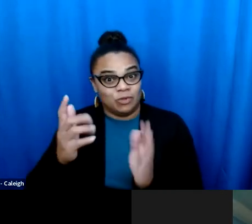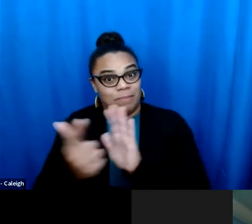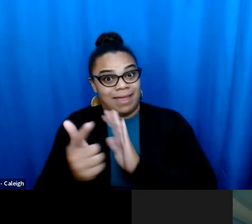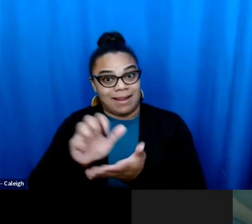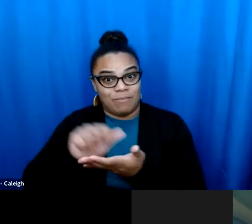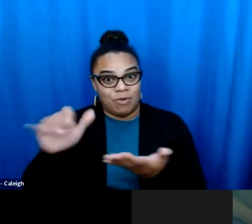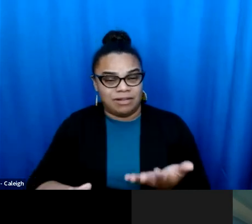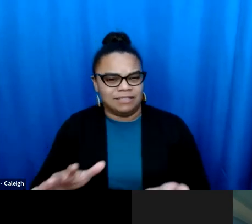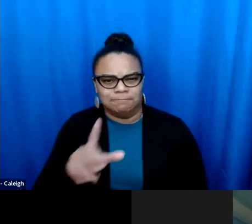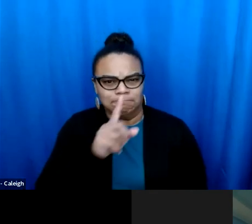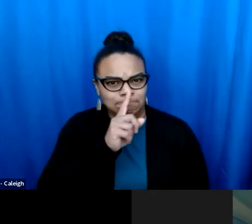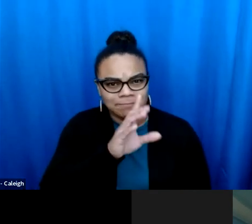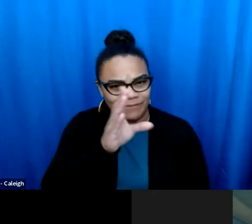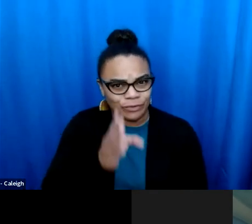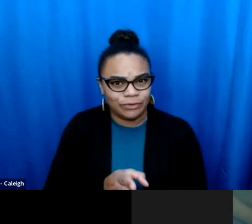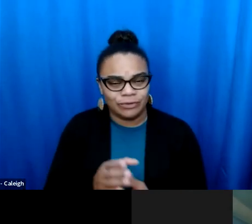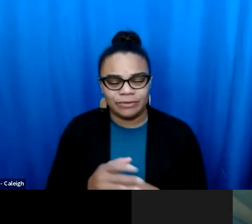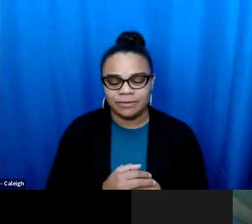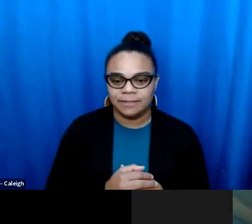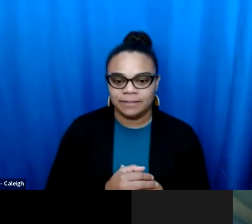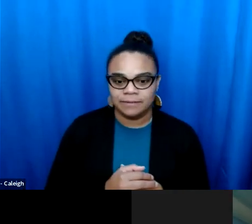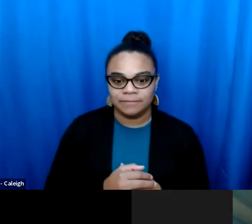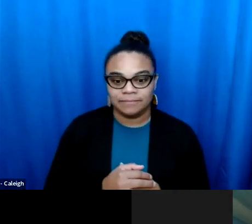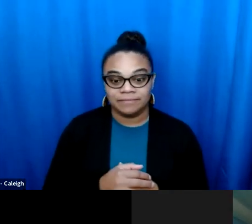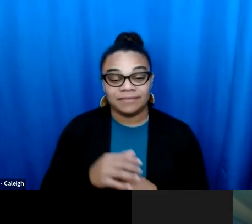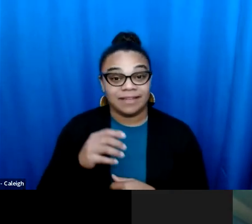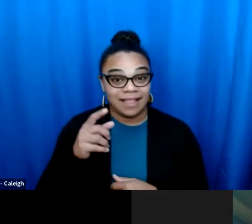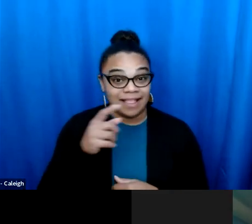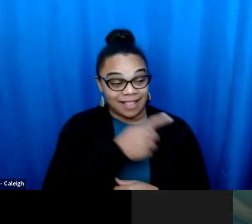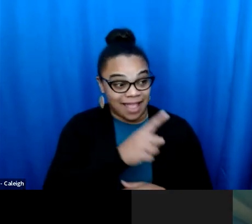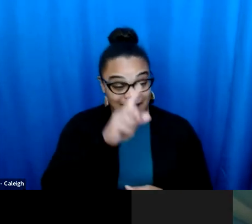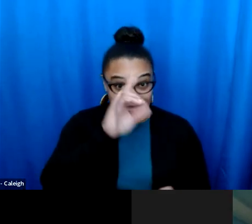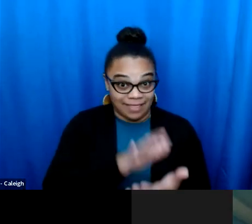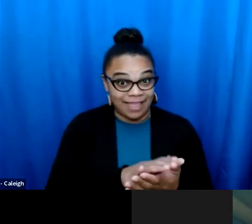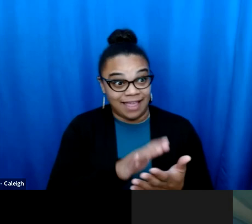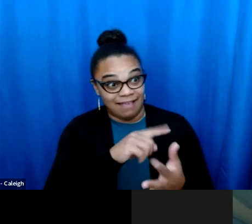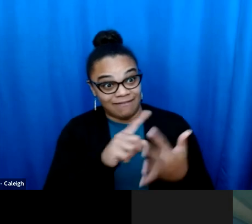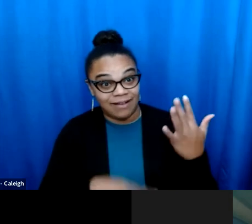Kansans want the abortion to be banned. There was never a single day where Yeah, that although the experiments there was never a single day in Kansas history where a majority of Kansas wanted abortion to be banned there was never a single day where the experiment had their pulse on the people of the state they vote, one way, who may believe a lot of things but